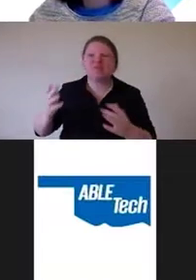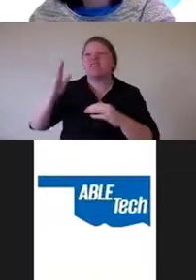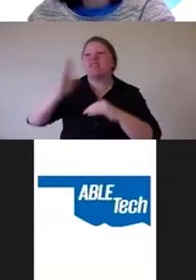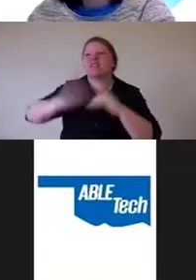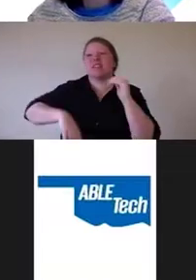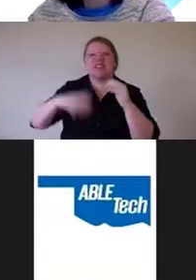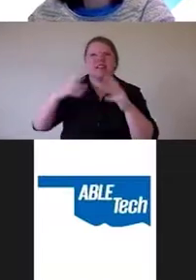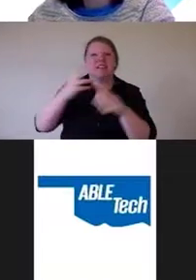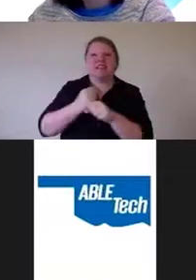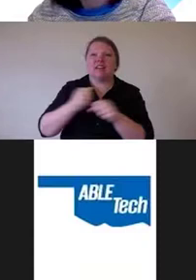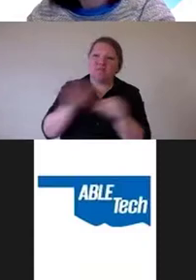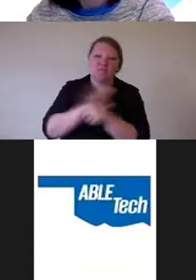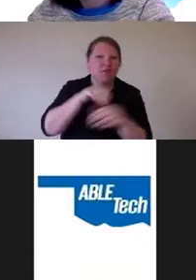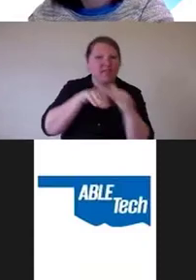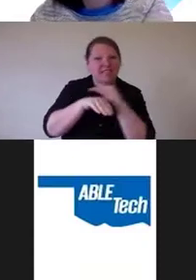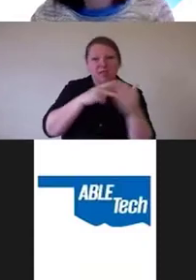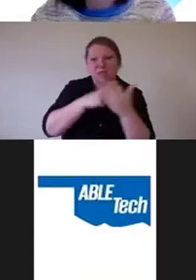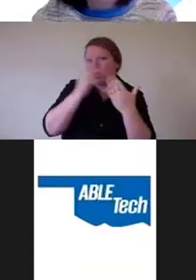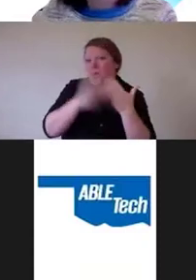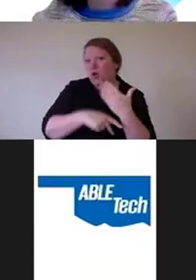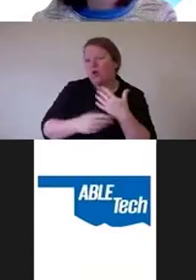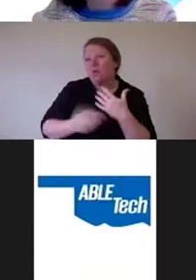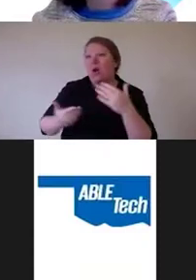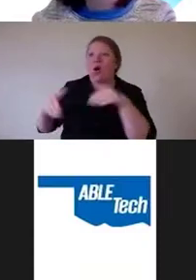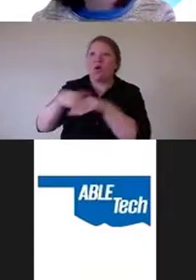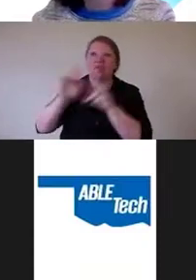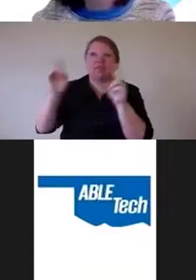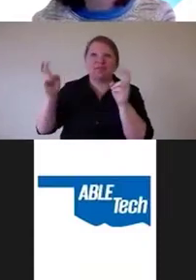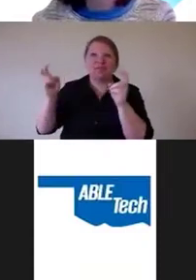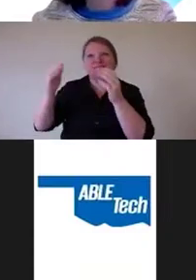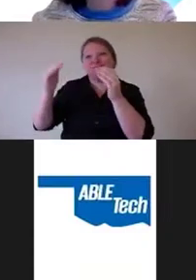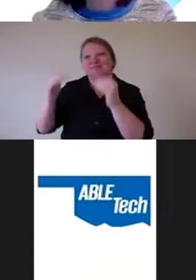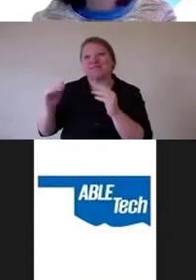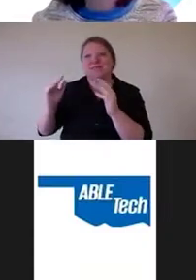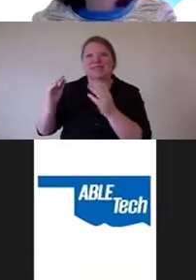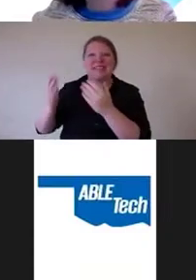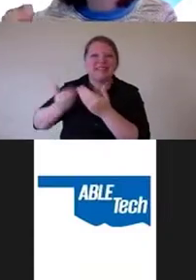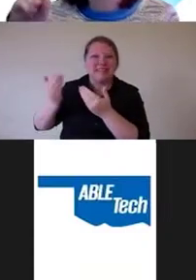They're easy. You don't have to get your whole I.T department involved.